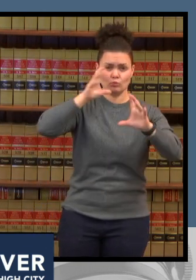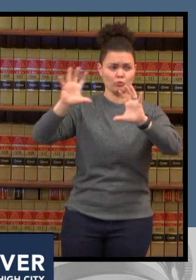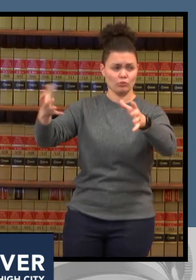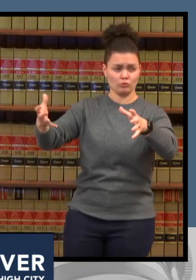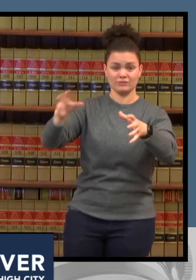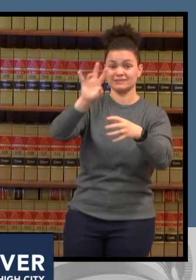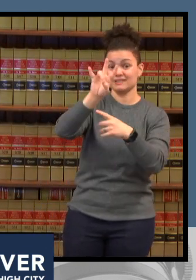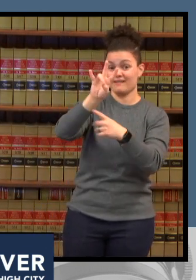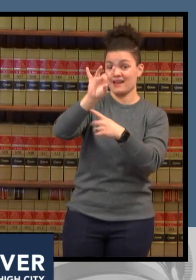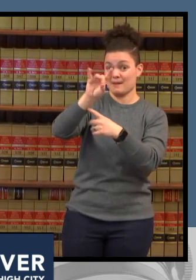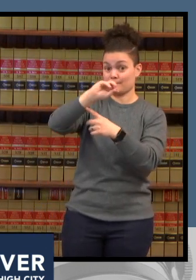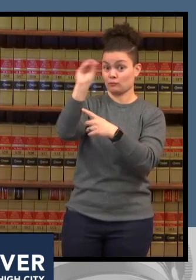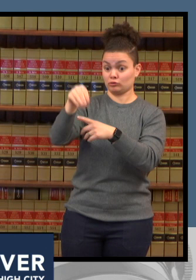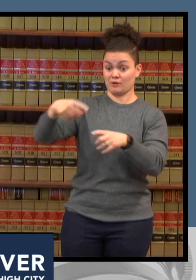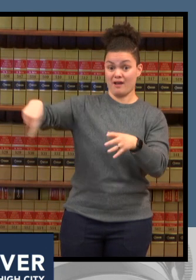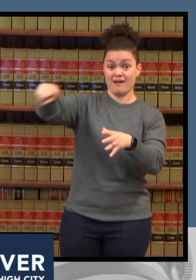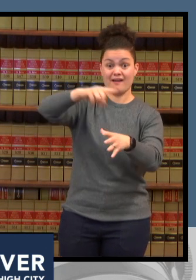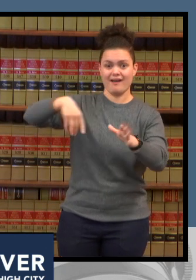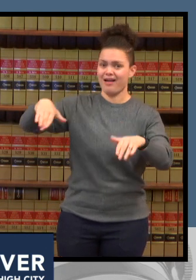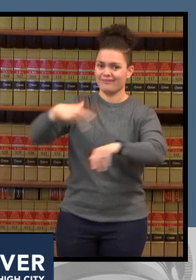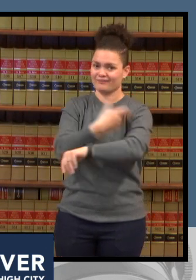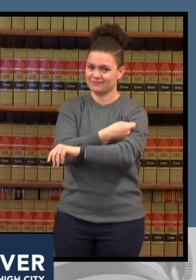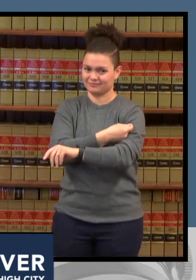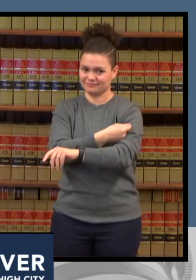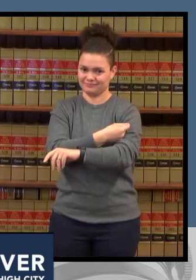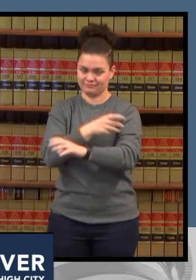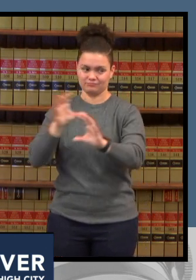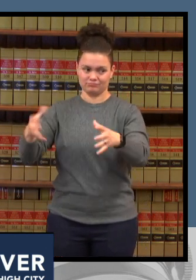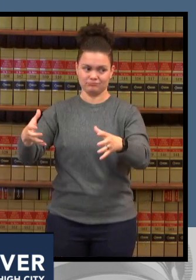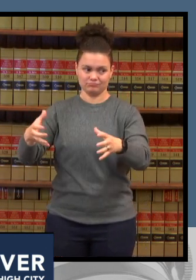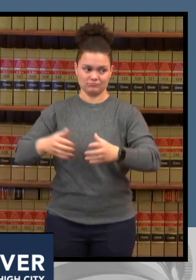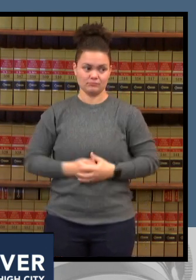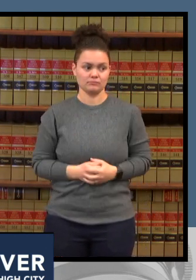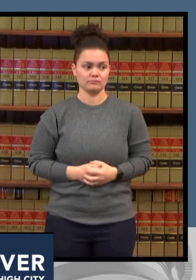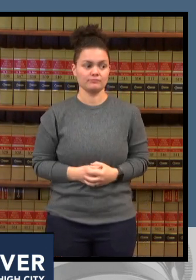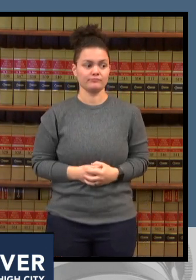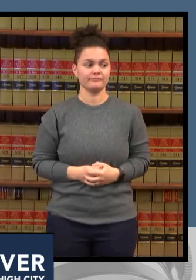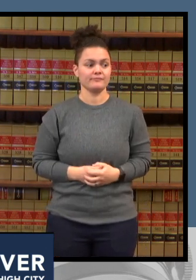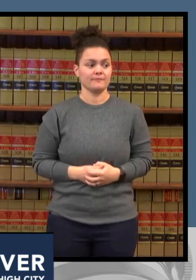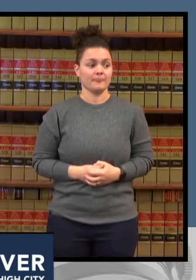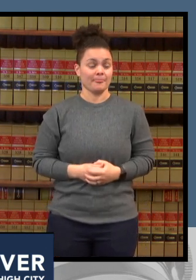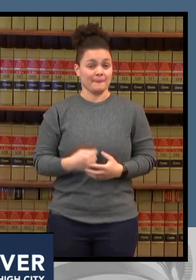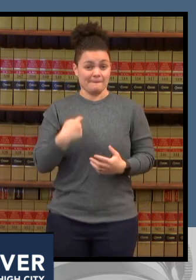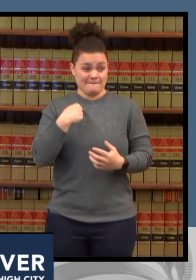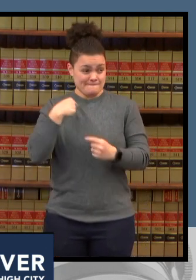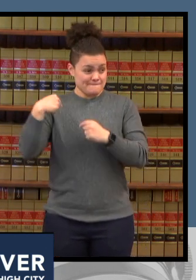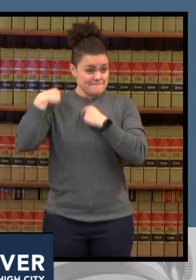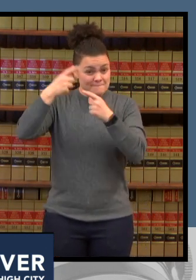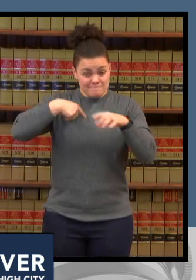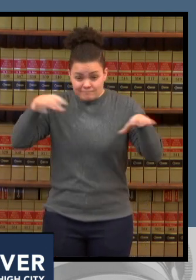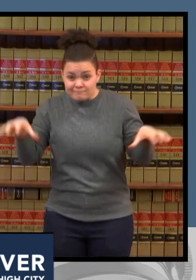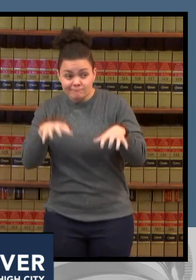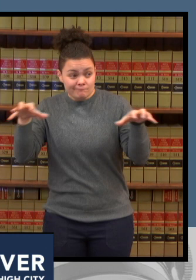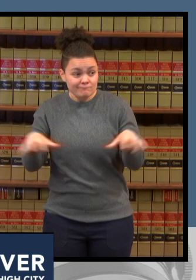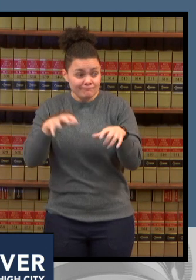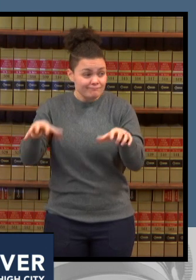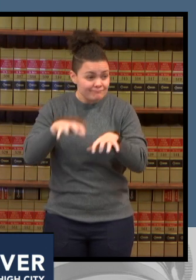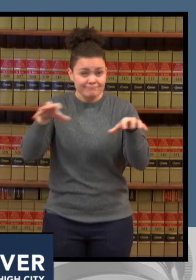an emerging pathogen or any pathogen that is as random as the covet 19 is random in terms